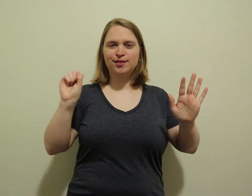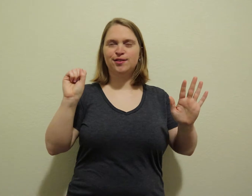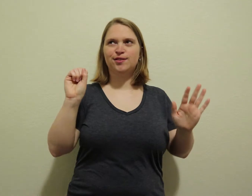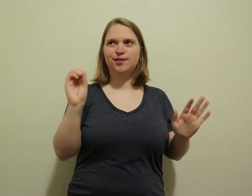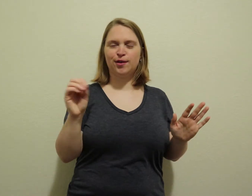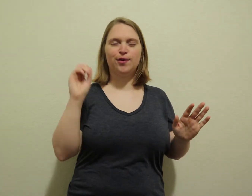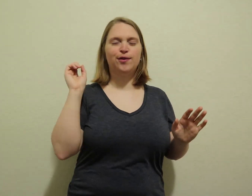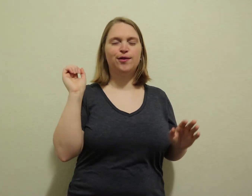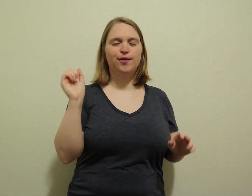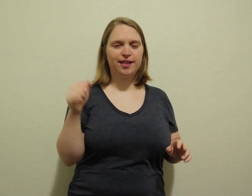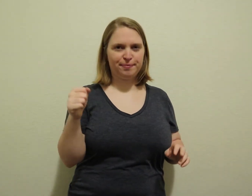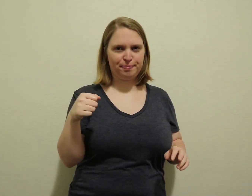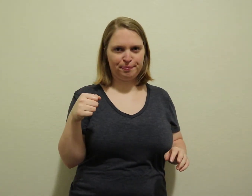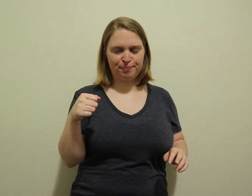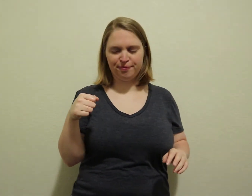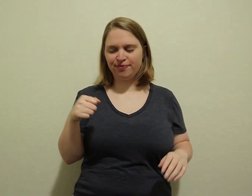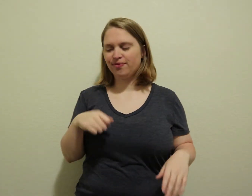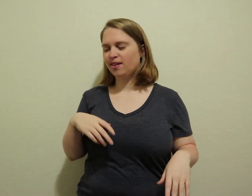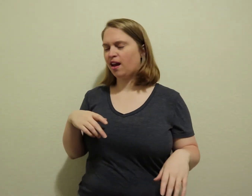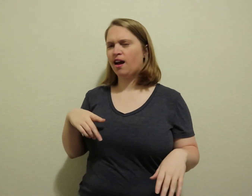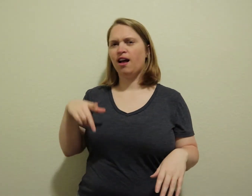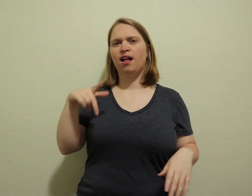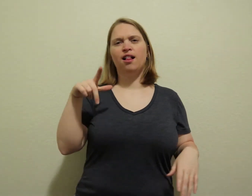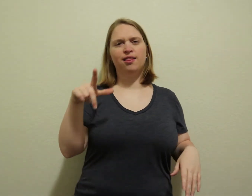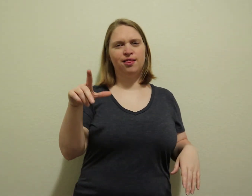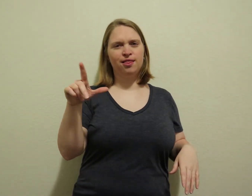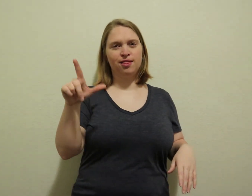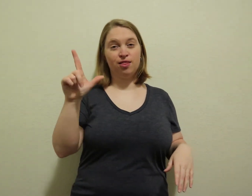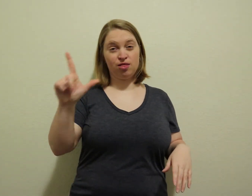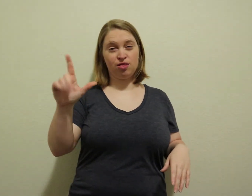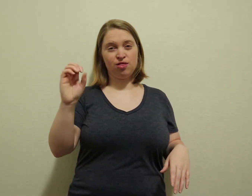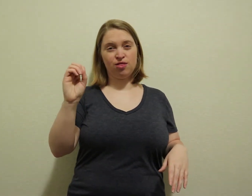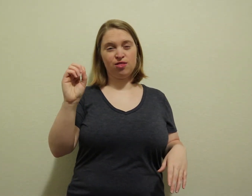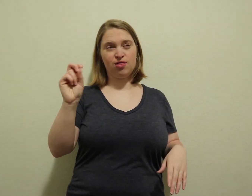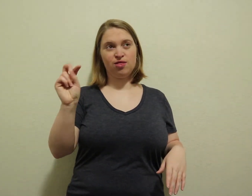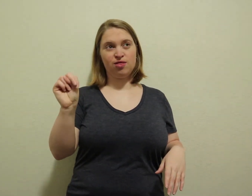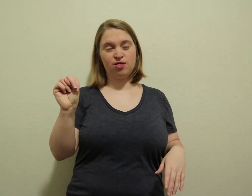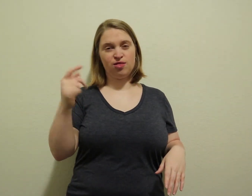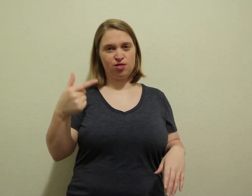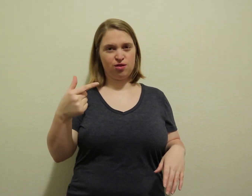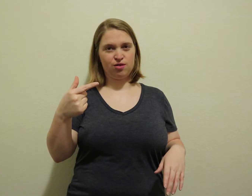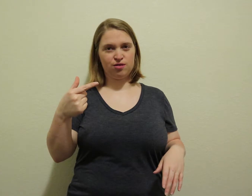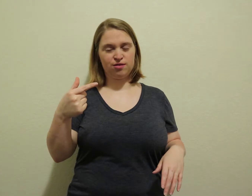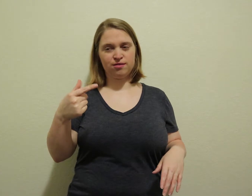So yeah LONG